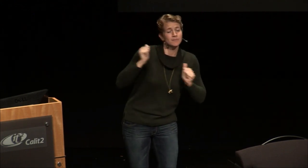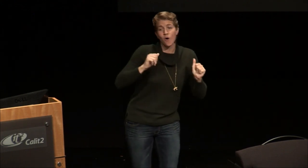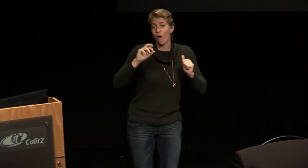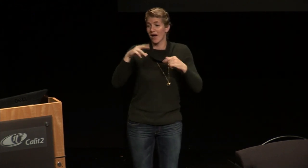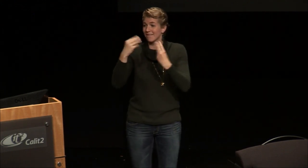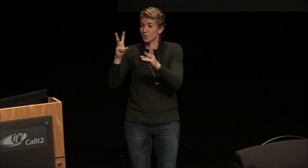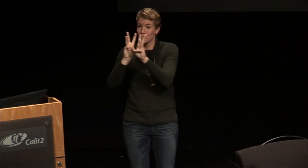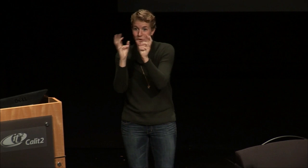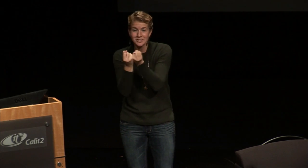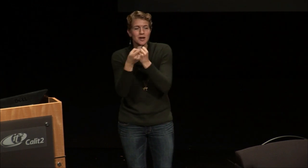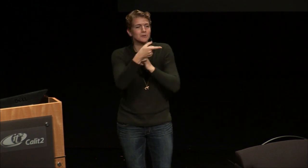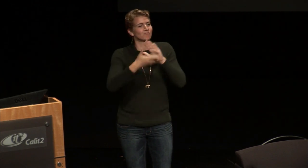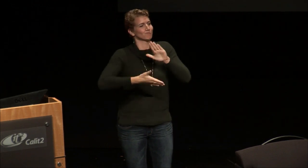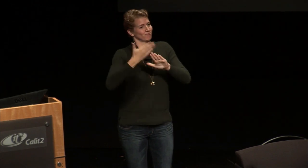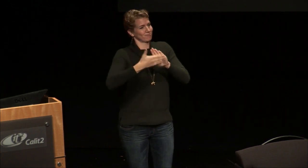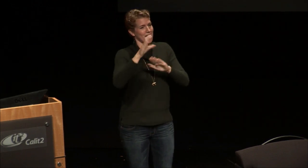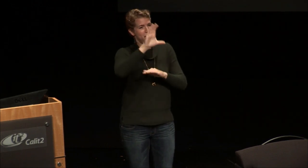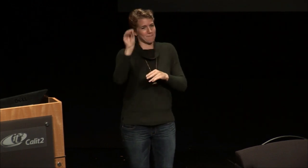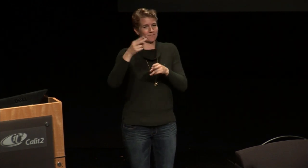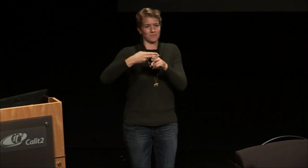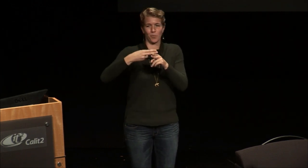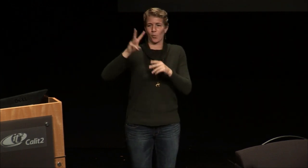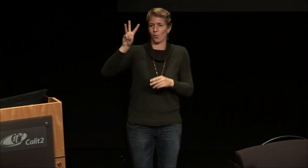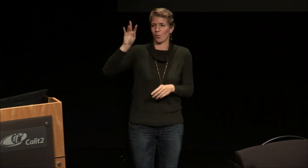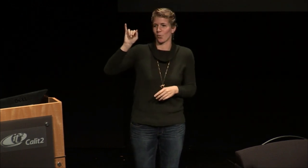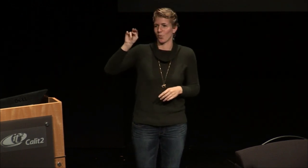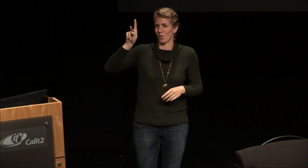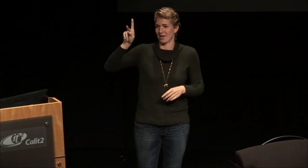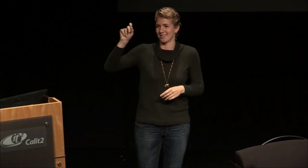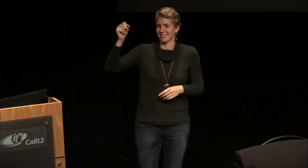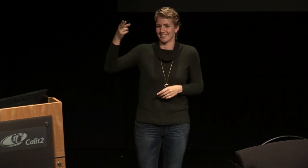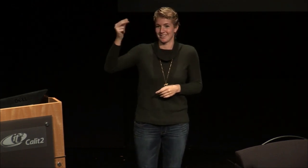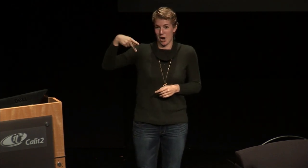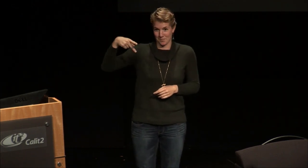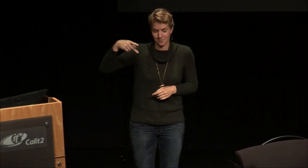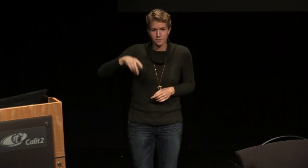When he's not busy performing or giving workshops he runs a company called weak